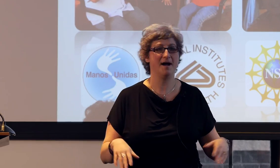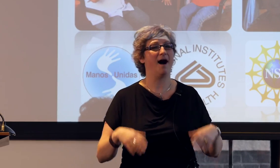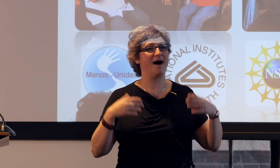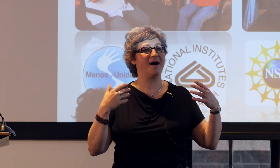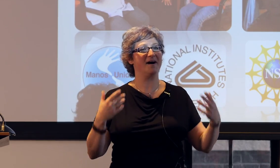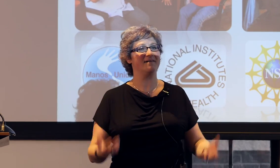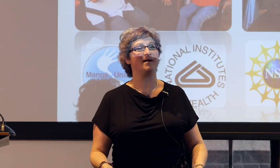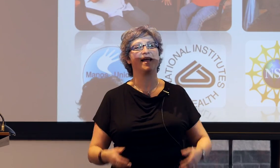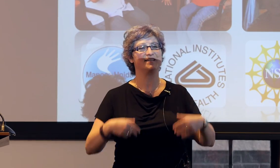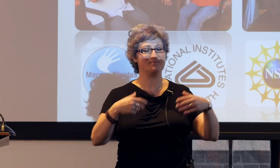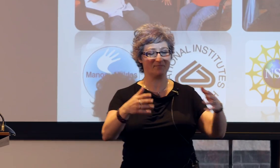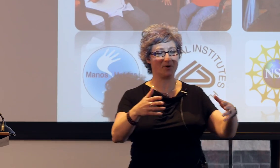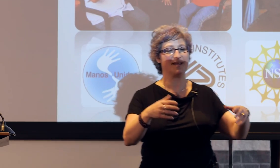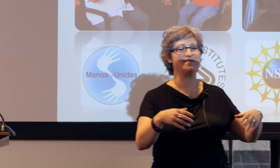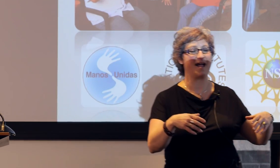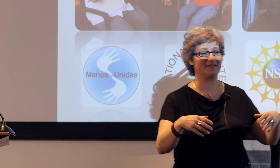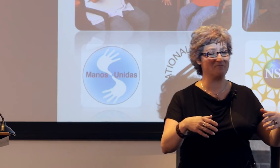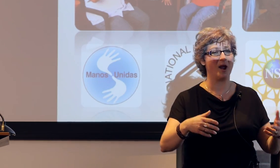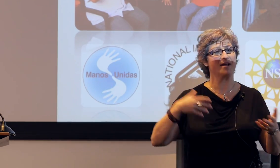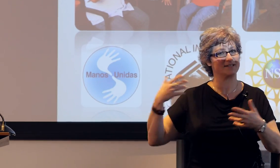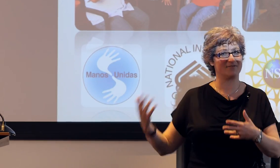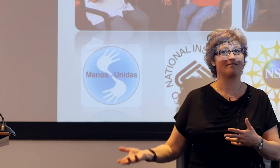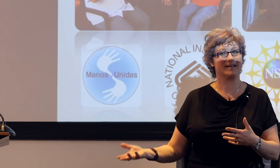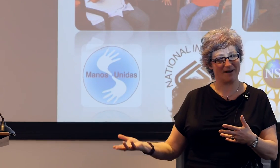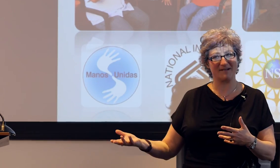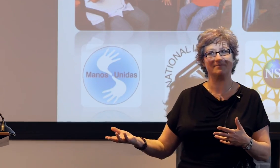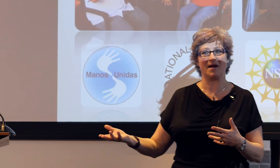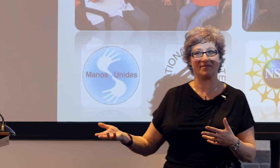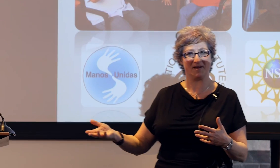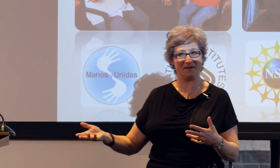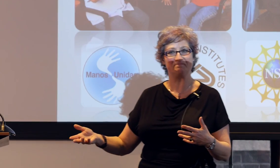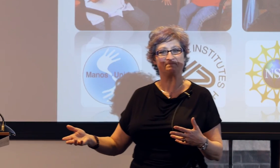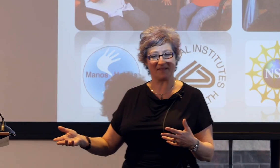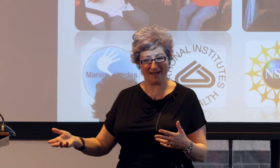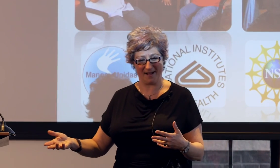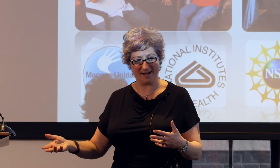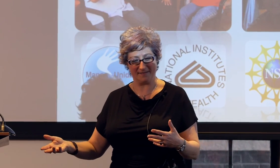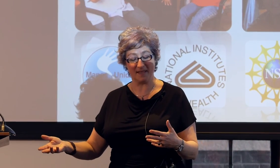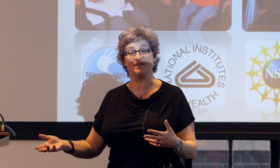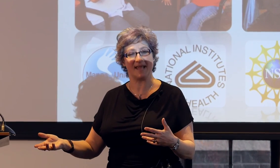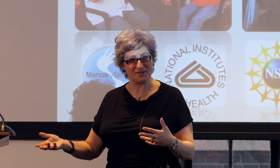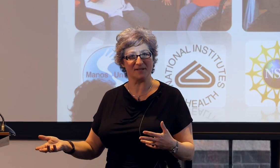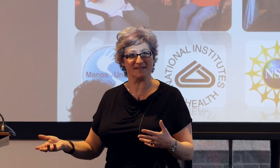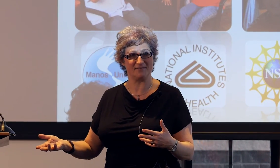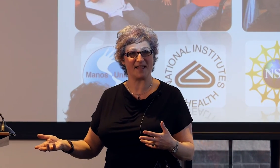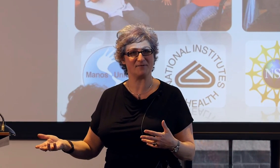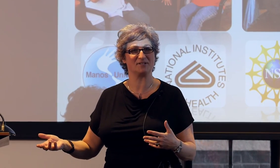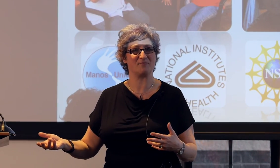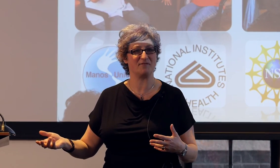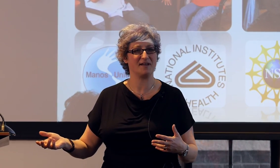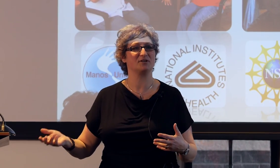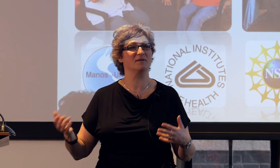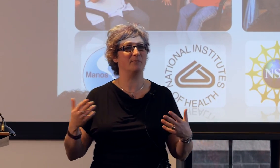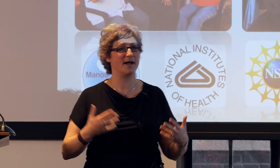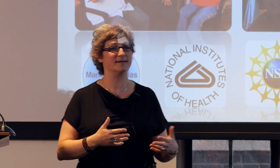I hate to put it in that glib way 'cause I've already talked about the limitations of language deprivation,